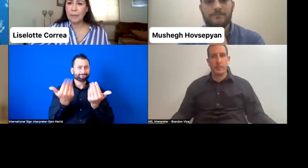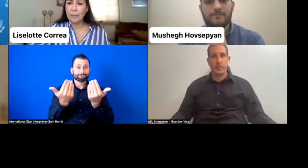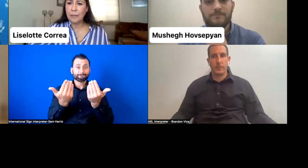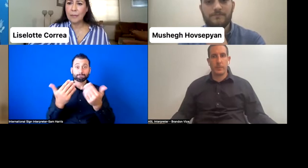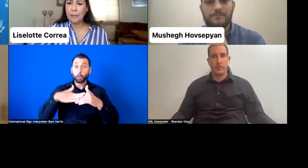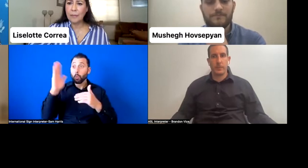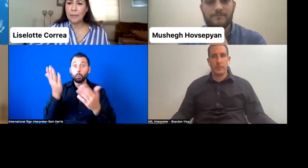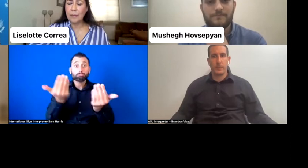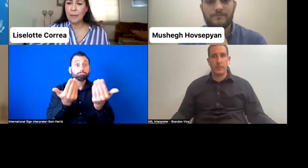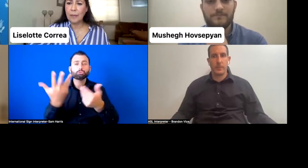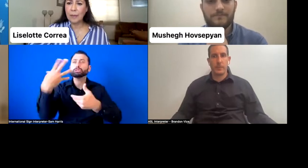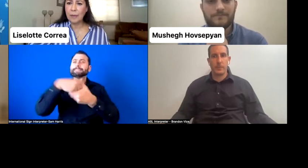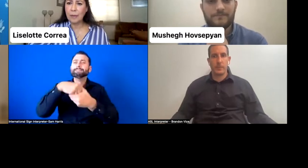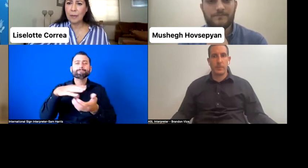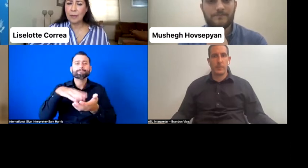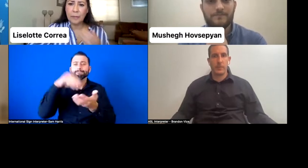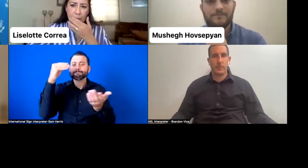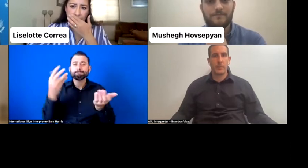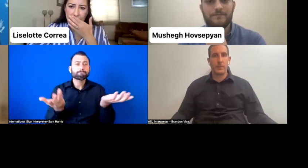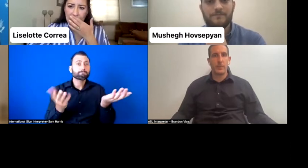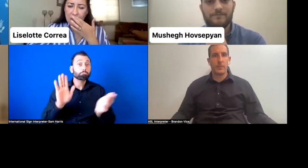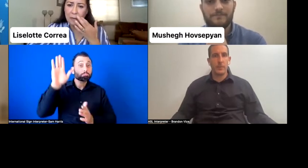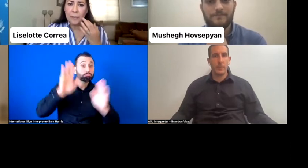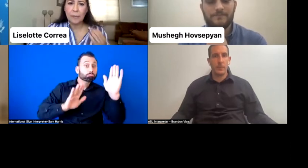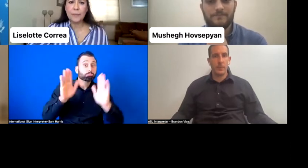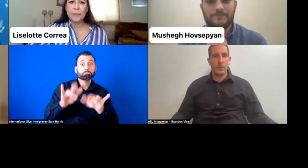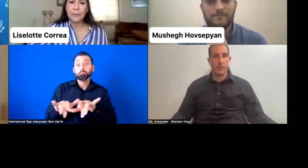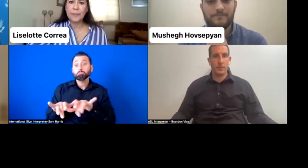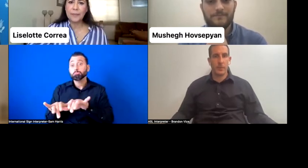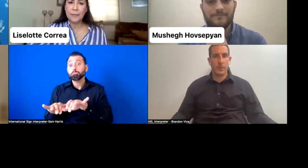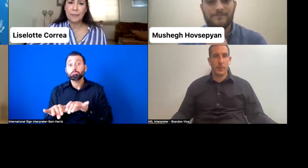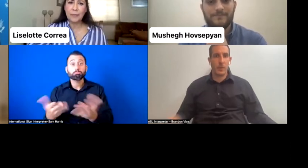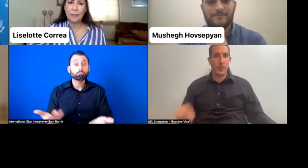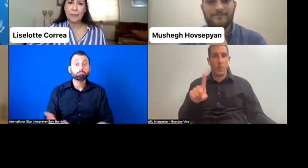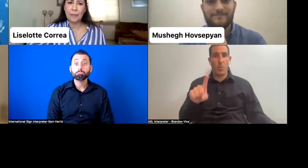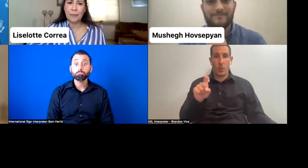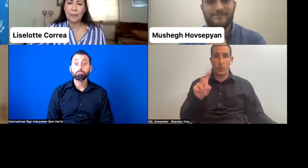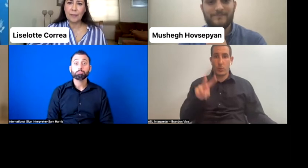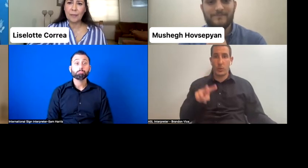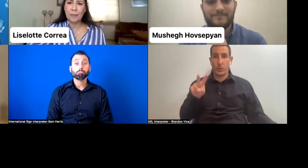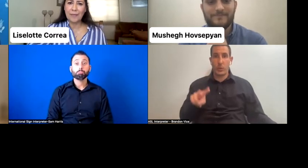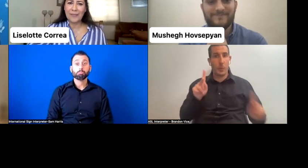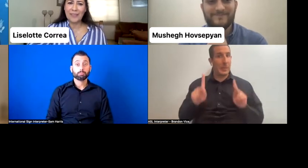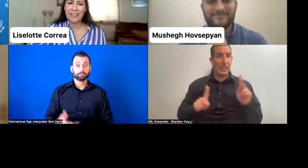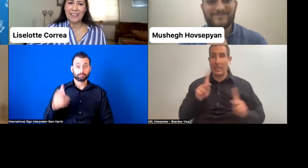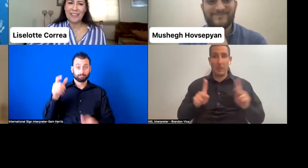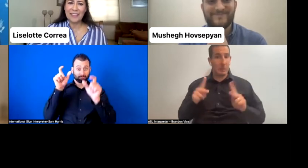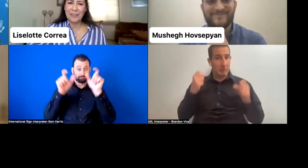OK, I cannot see all 122 of our participants. MS. MINKARA: So if somebody